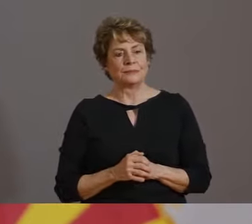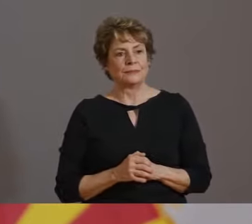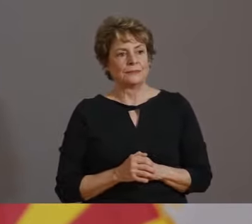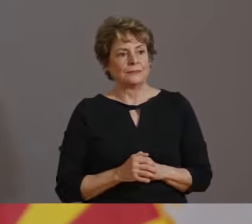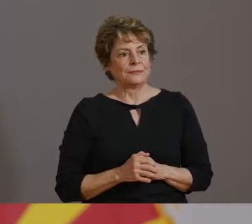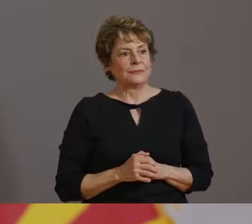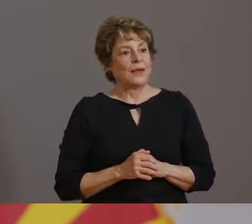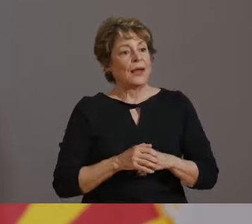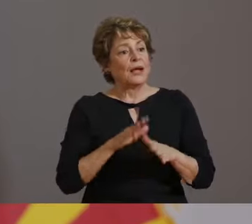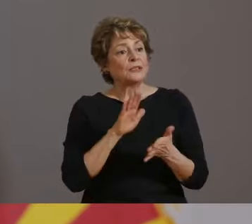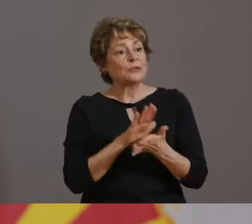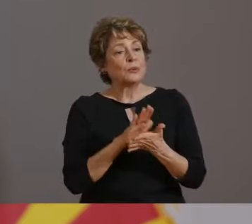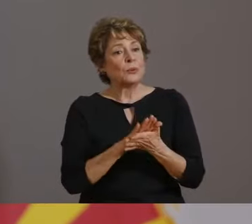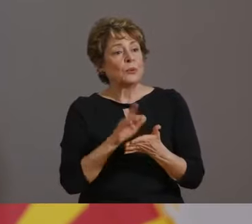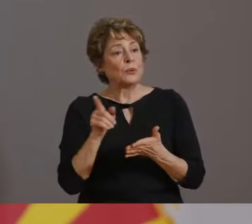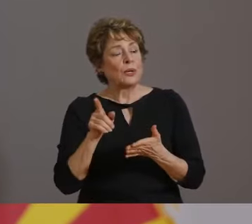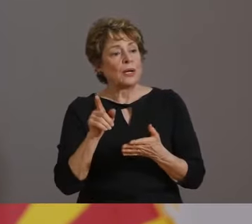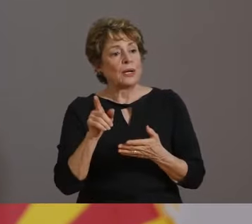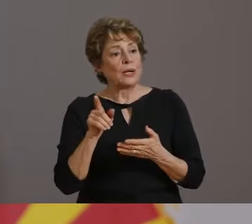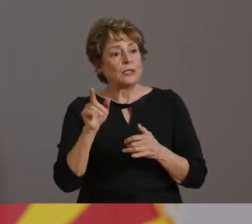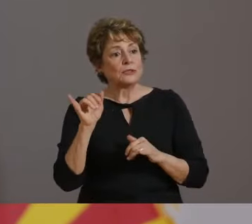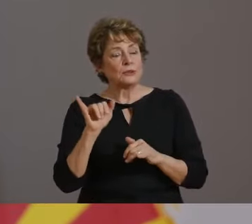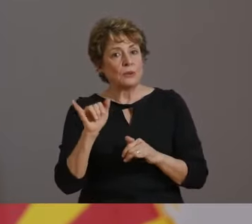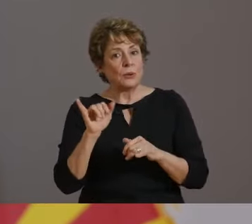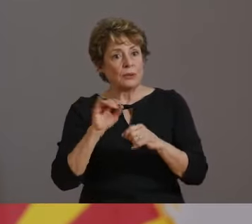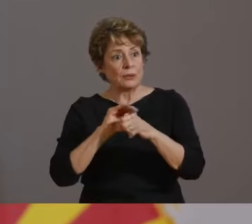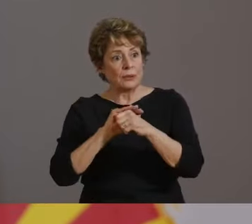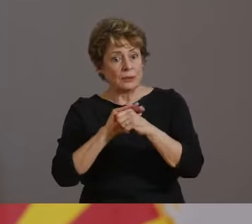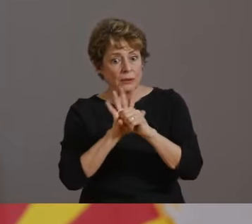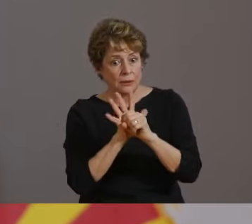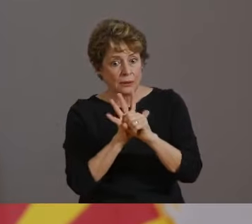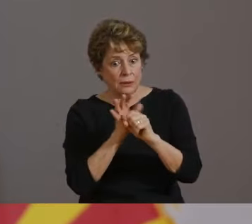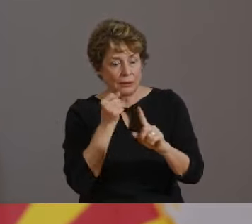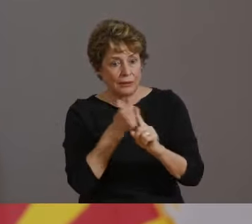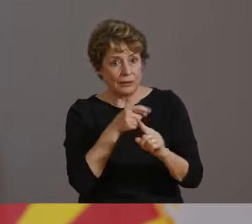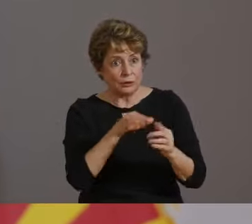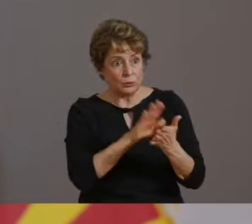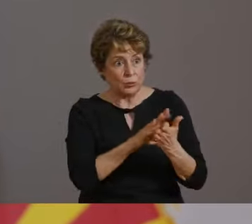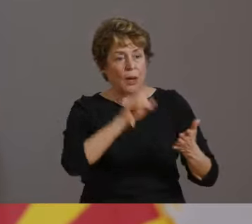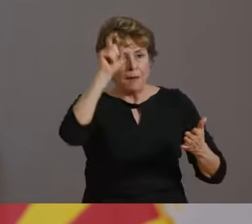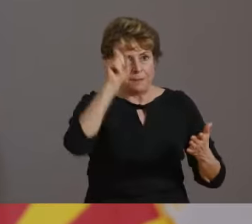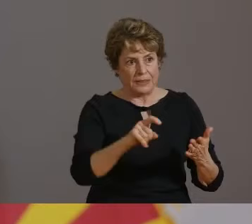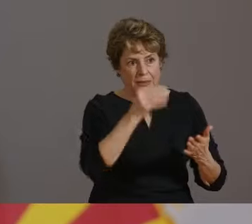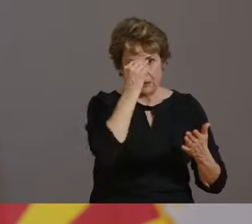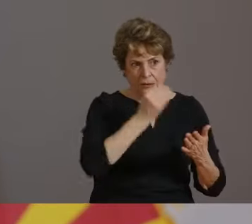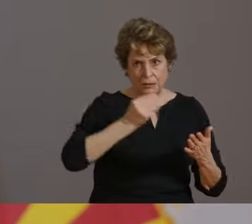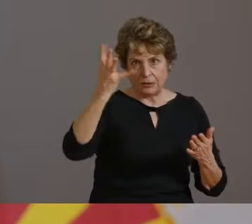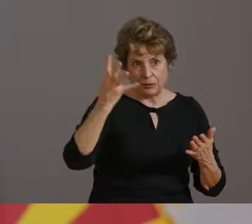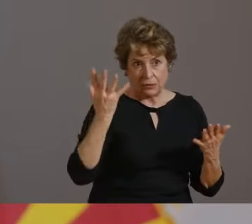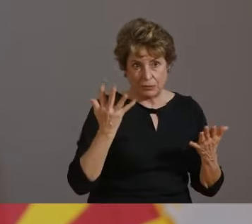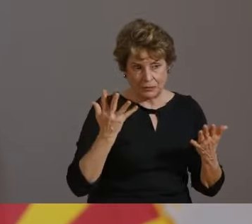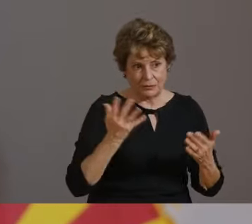NOTIFY THEIR STUDENTS, PARENTS, GUARDIANS AND STAFF ABOUT ANY OUTBREAKS OF COVID-19 AT THEIR SCHOOL.